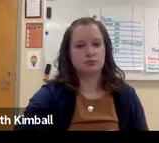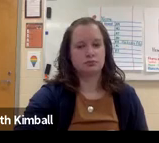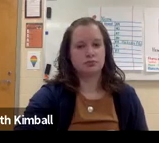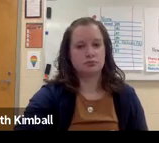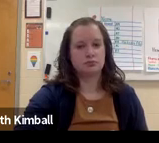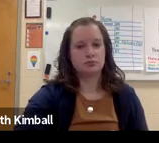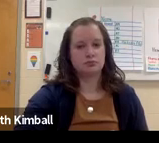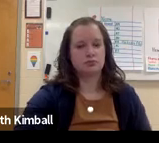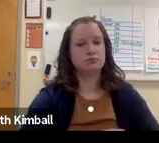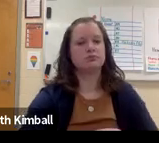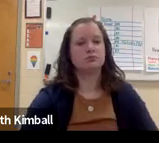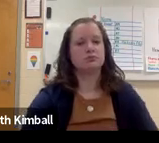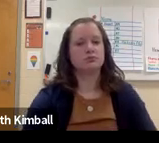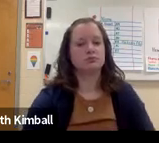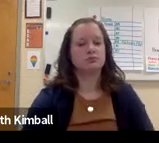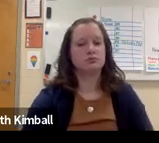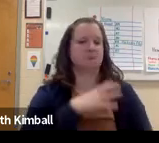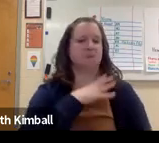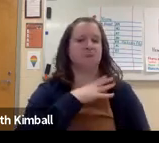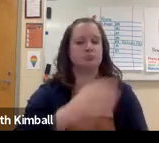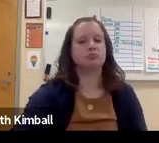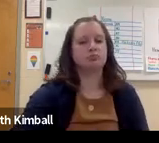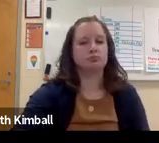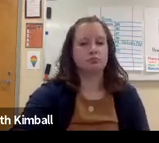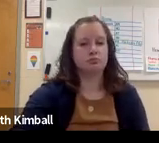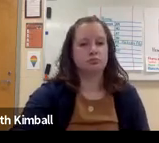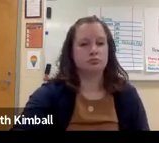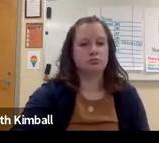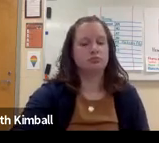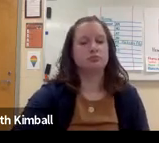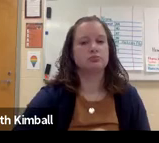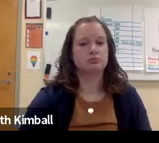on the next slide, but just go ahead and do your demonstration on this website.